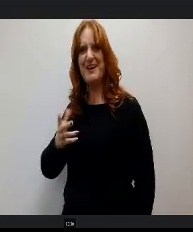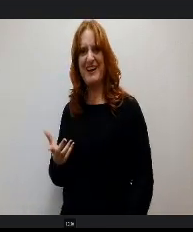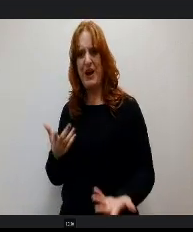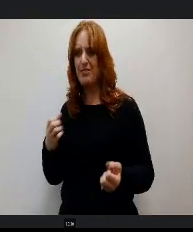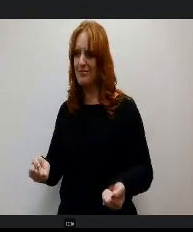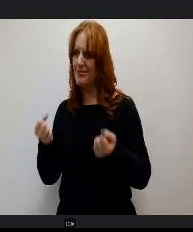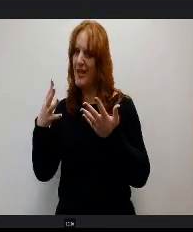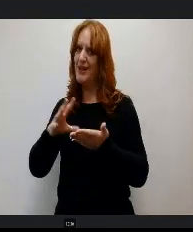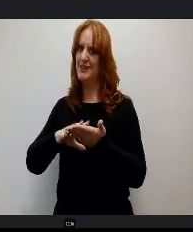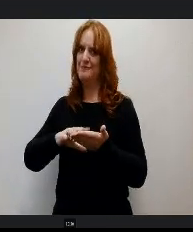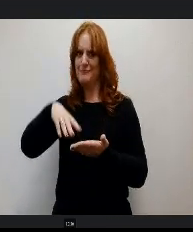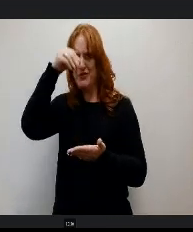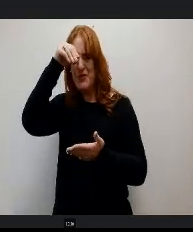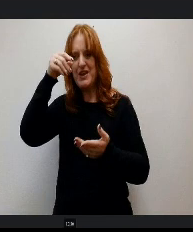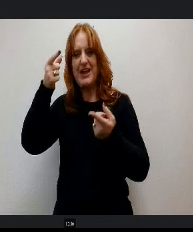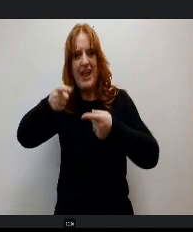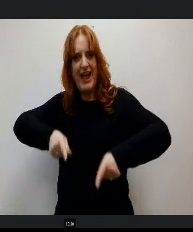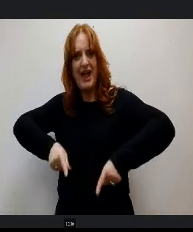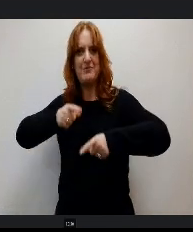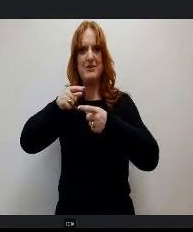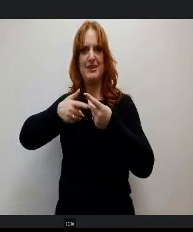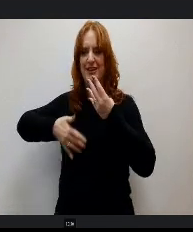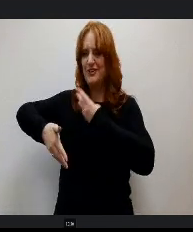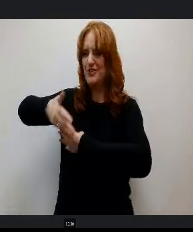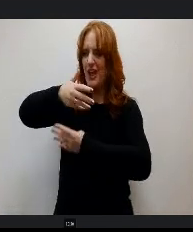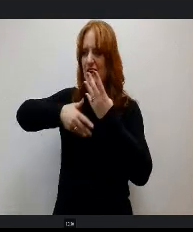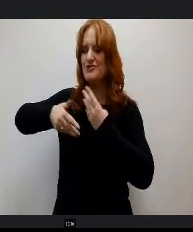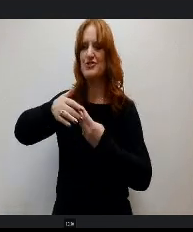lots of interaction with grown-ups and taking orders and service and.